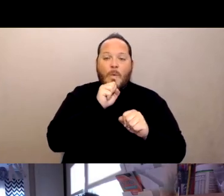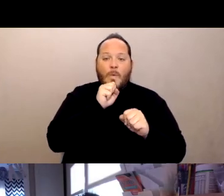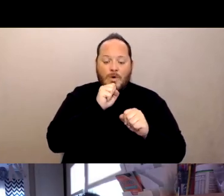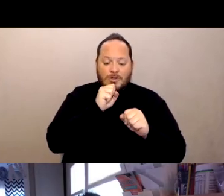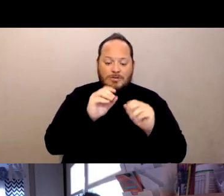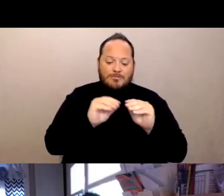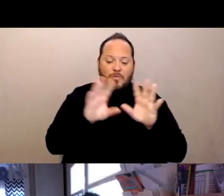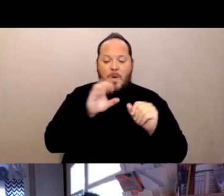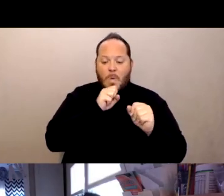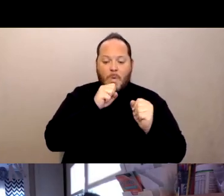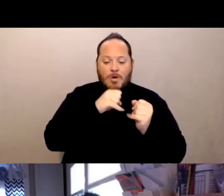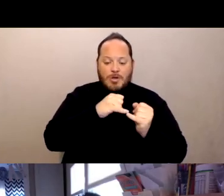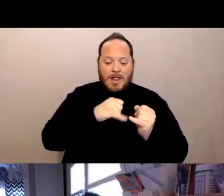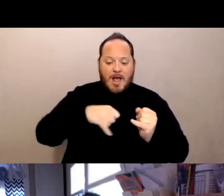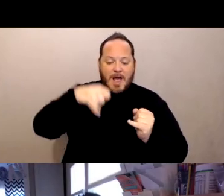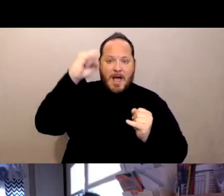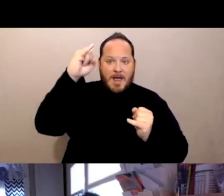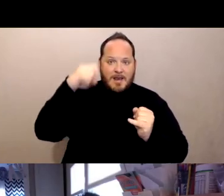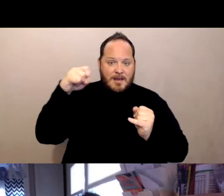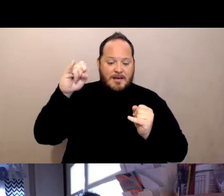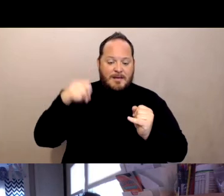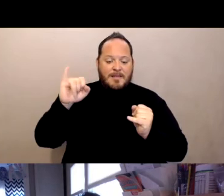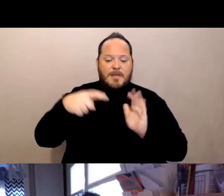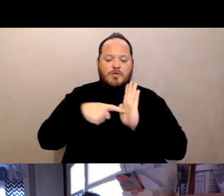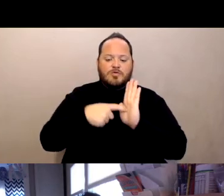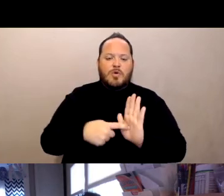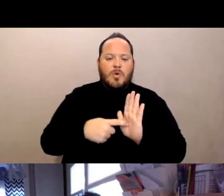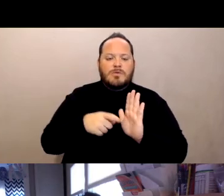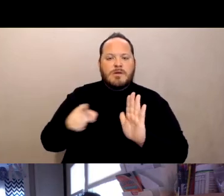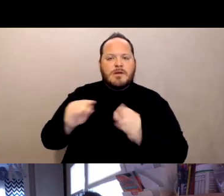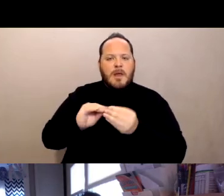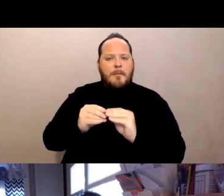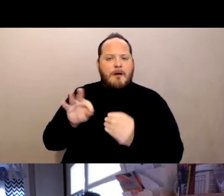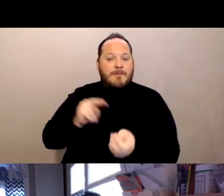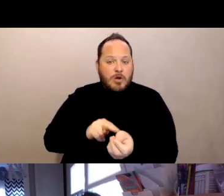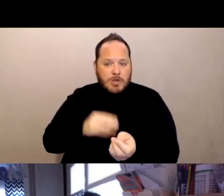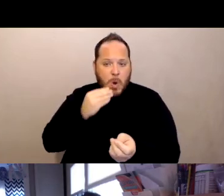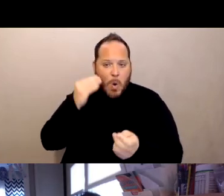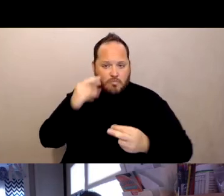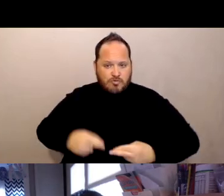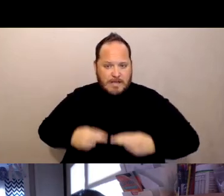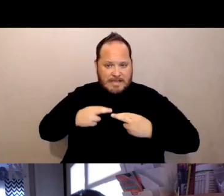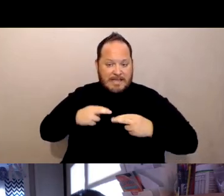is the line of infected nursing home residents. This is just nursing home residents, they're not assisted living.